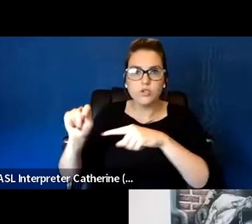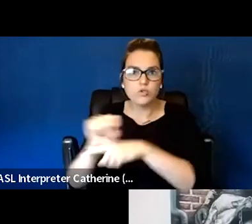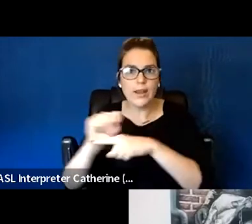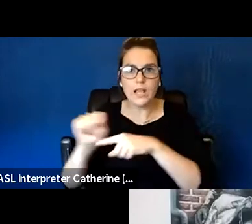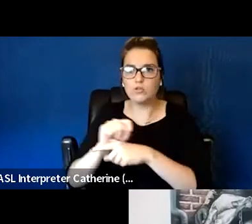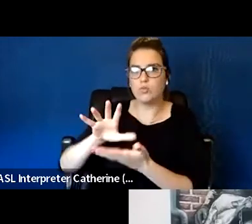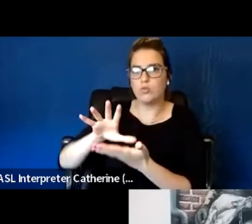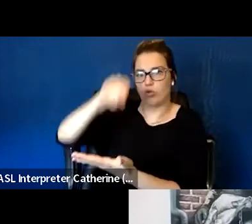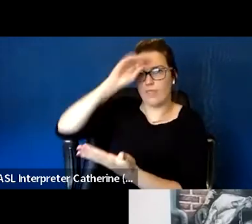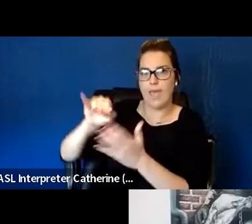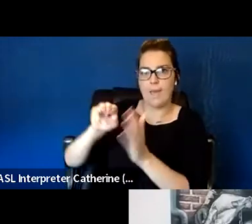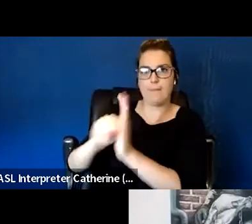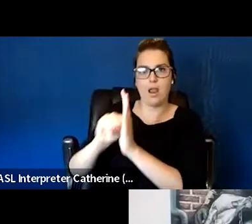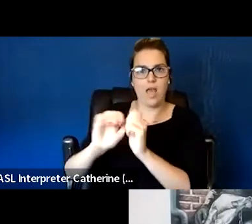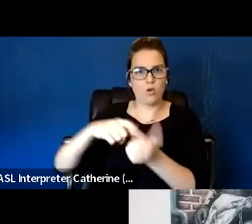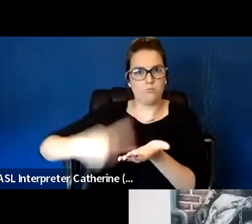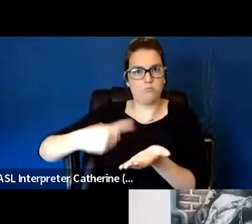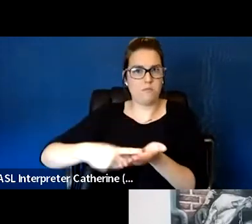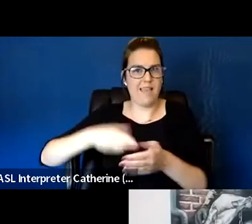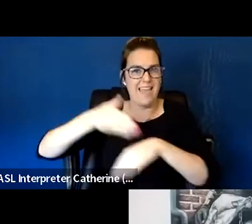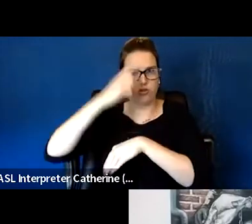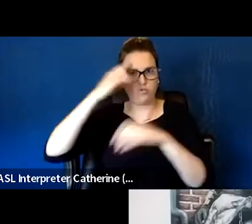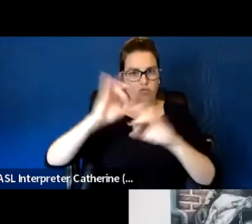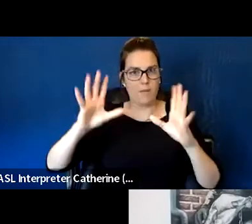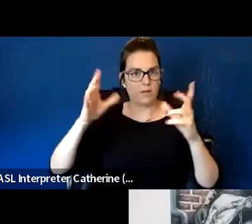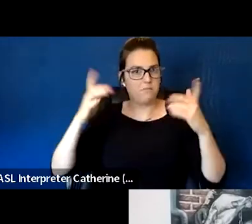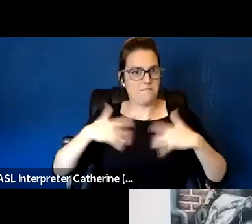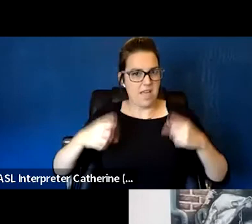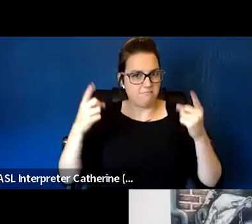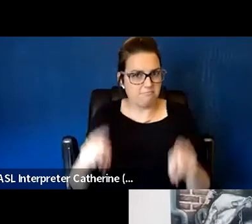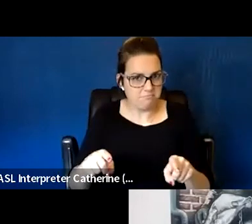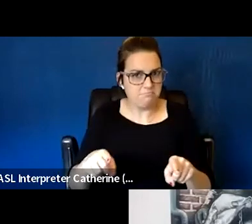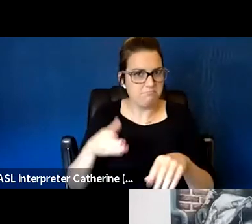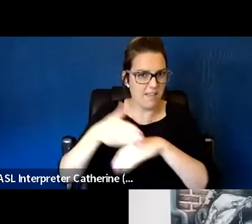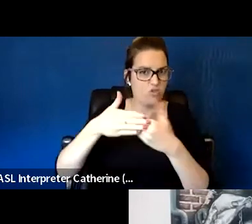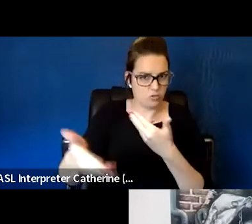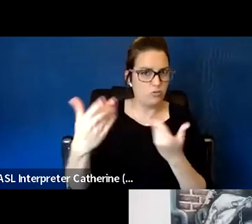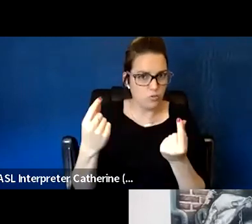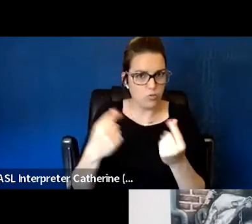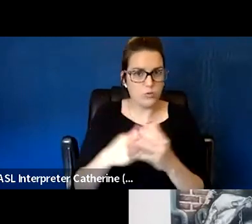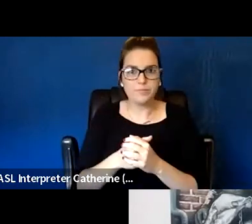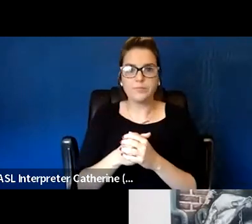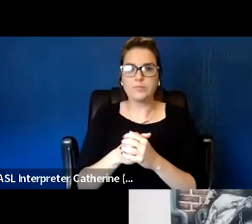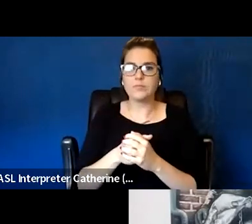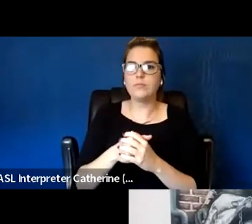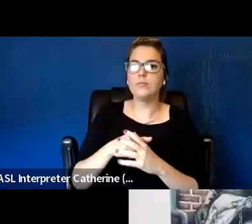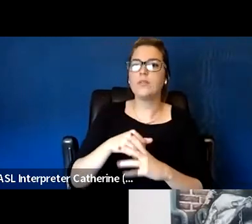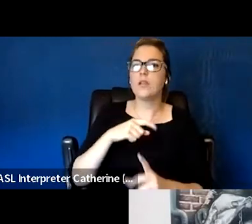In addition, we were in Oregon, we had advocacy around legislative action and House Bill 4004,